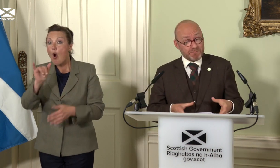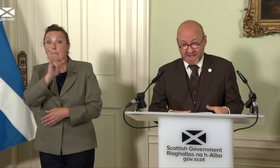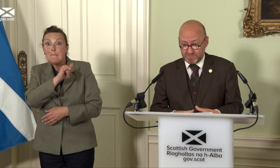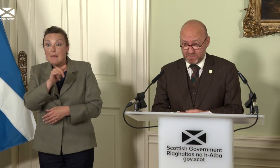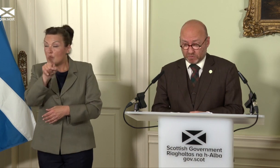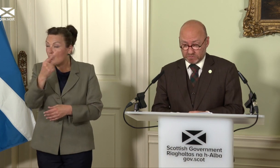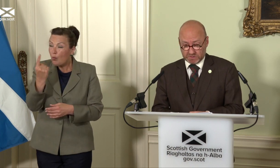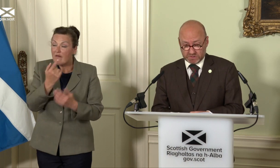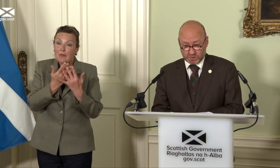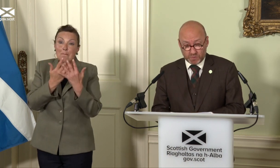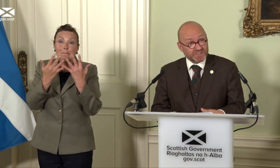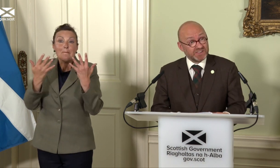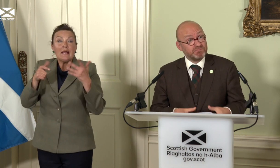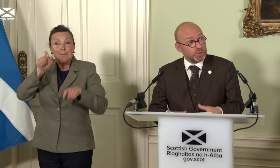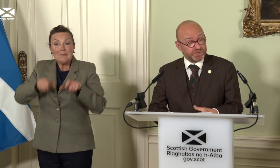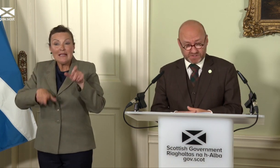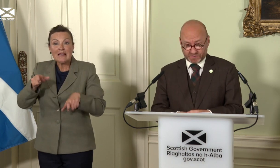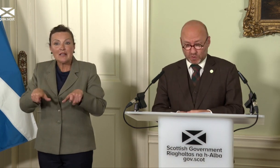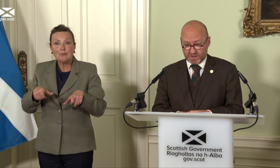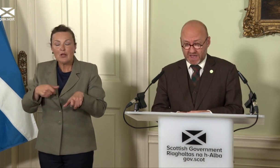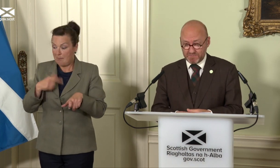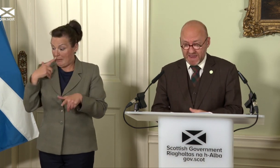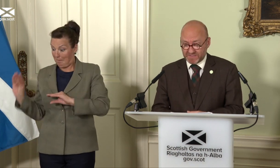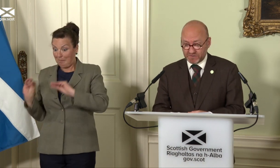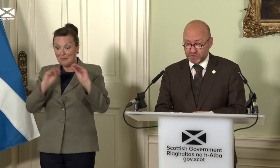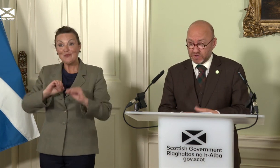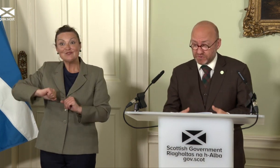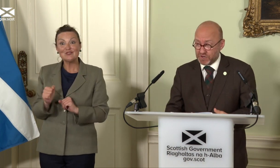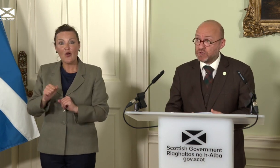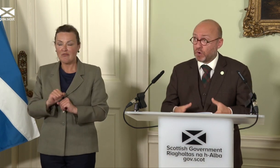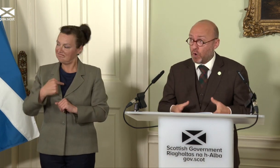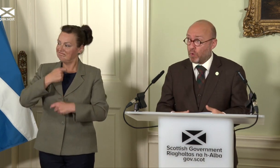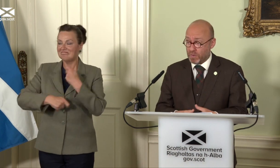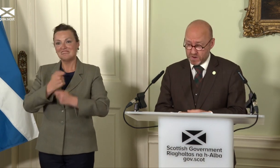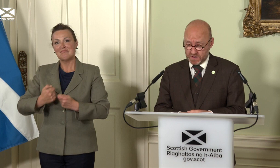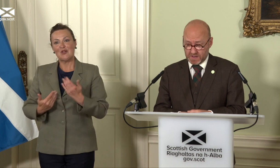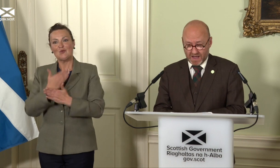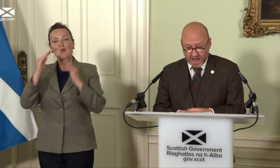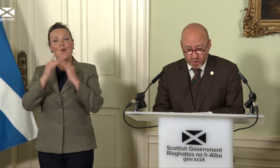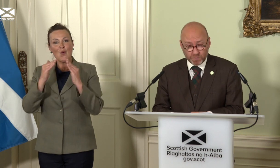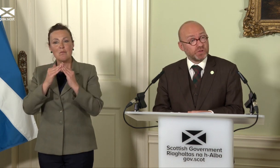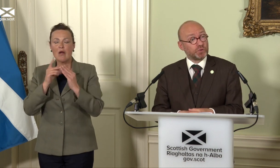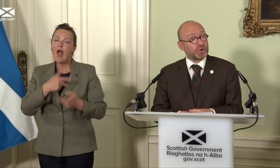many people who have since moved to Scotland and made this your home. I hope you will join